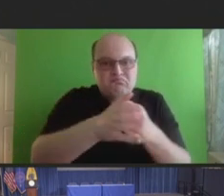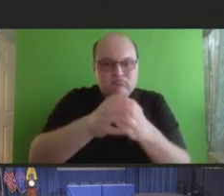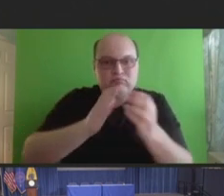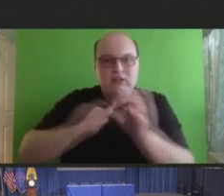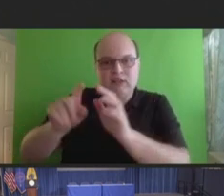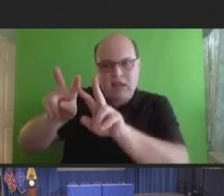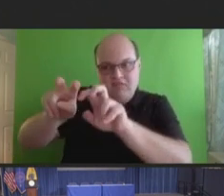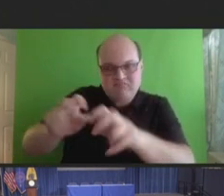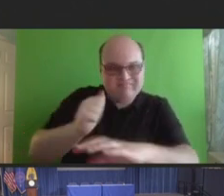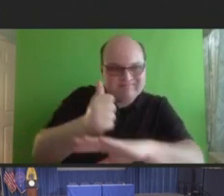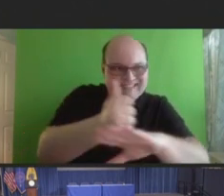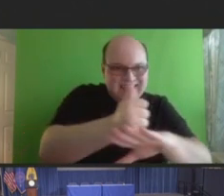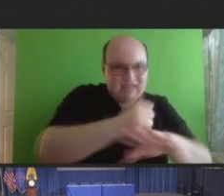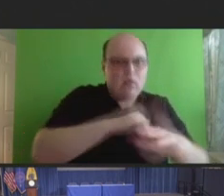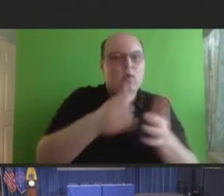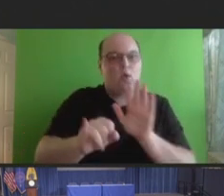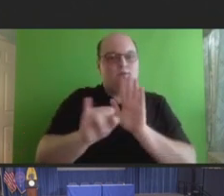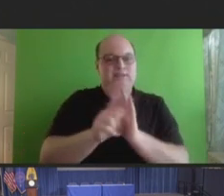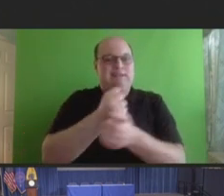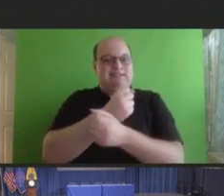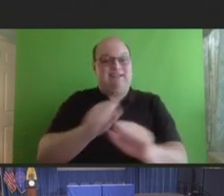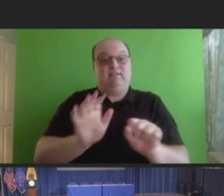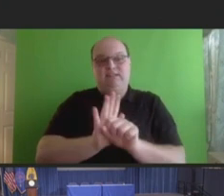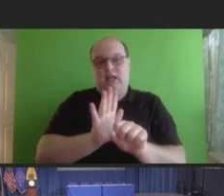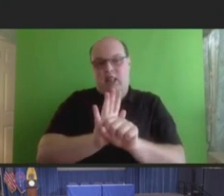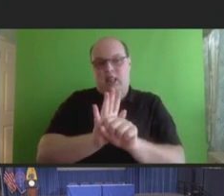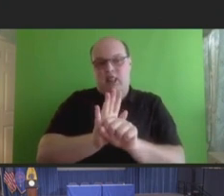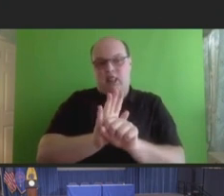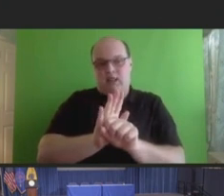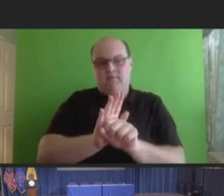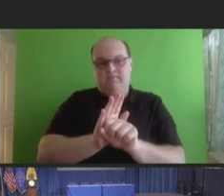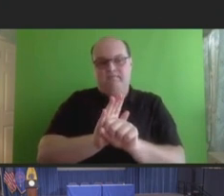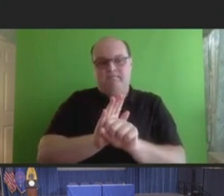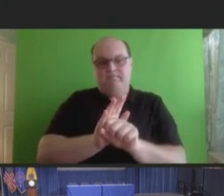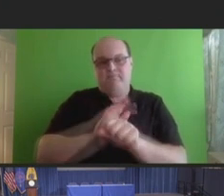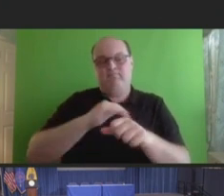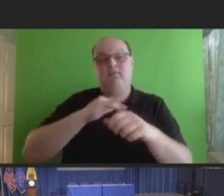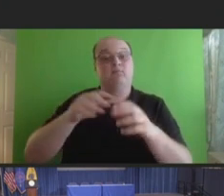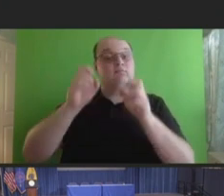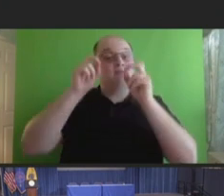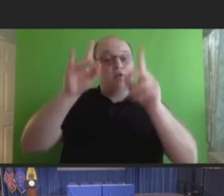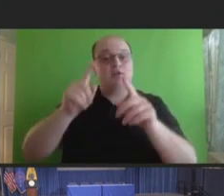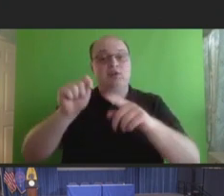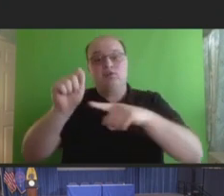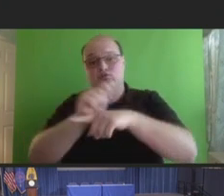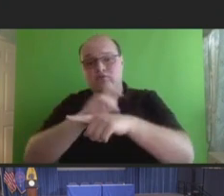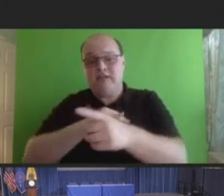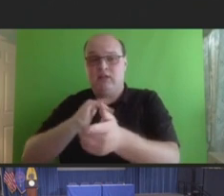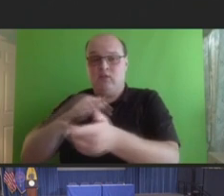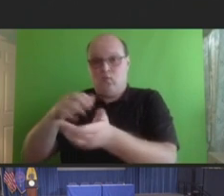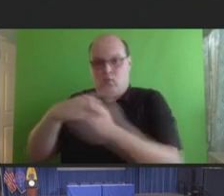safety signals; and investments in education and training for healthcare providers, defined